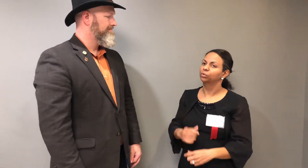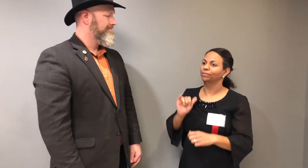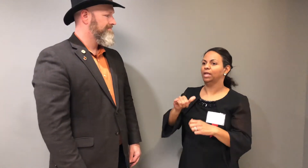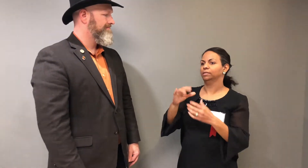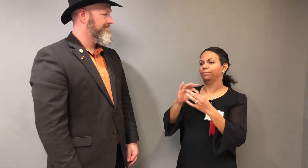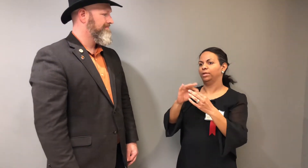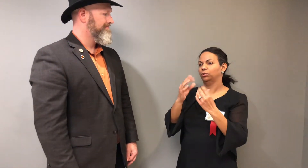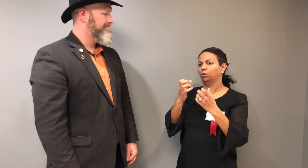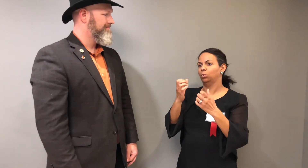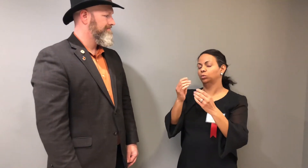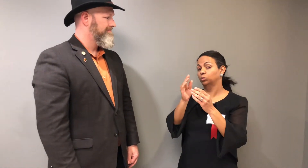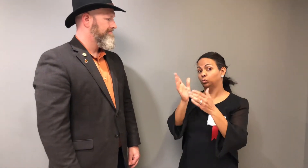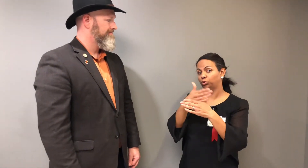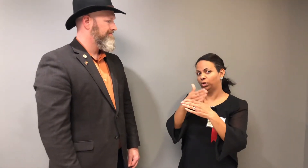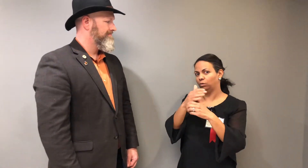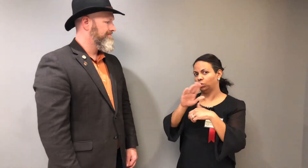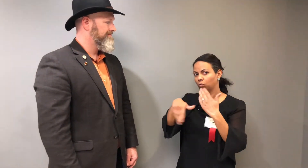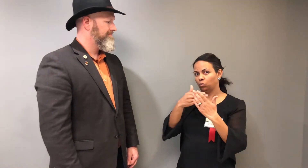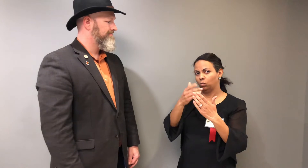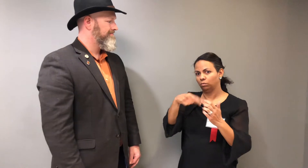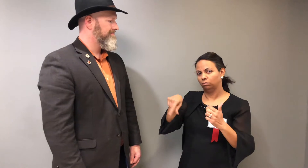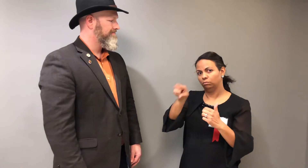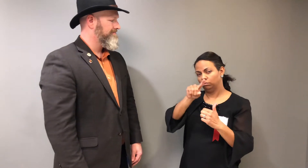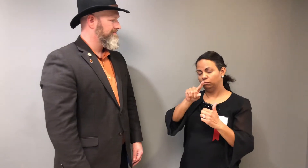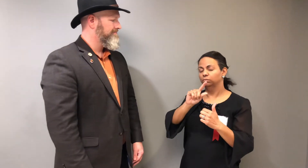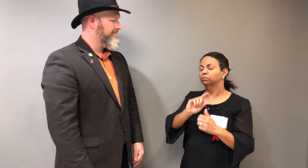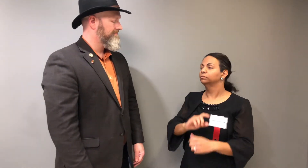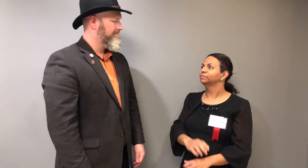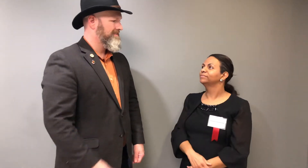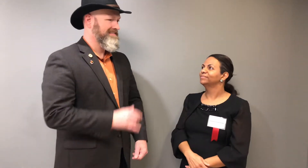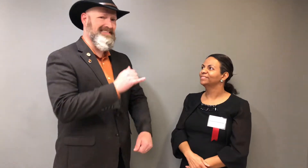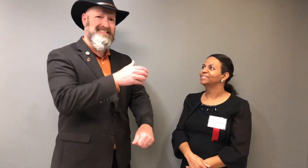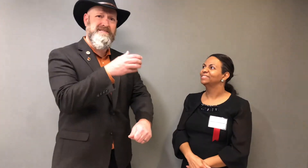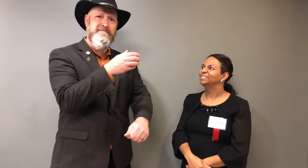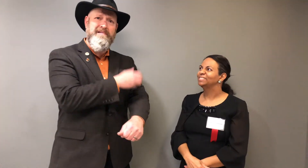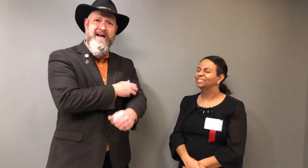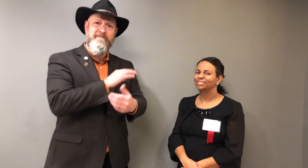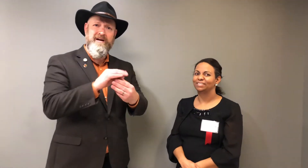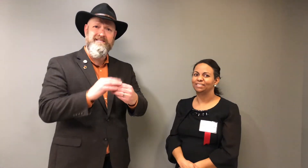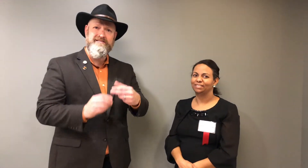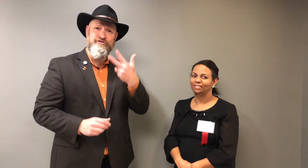This is the message I would like to share with all of you. Director Brick: This is a powerful message